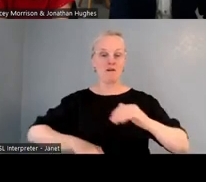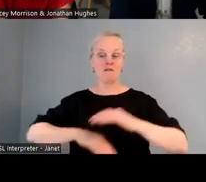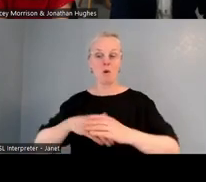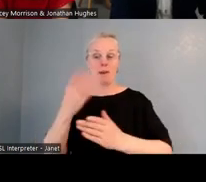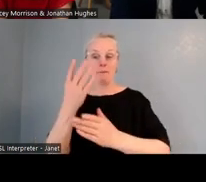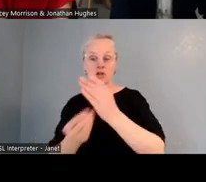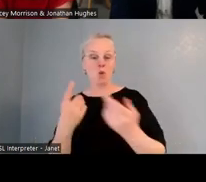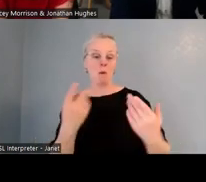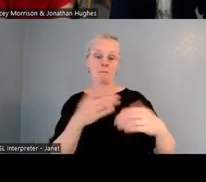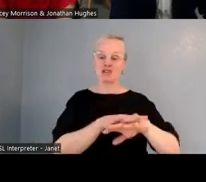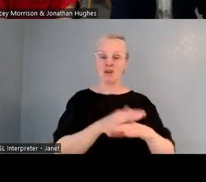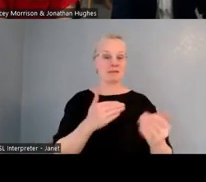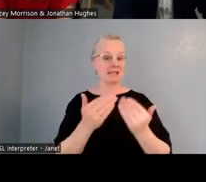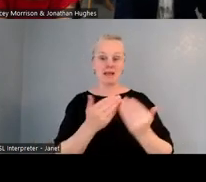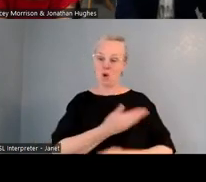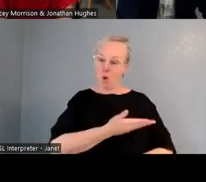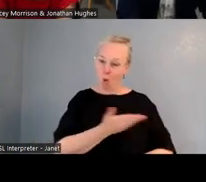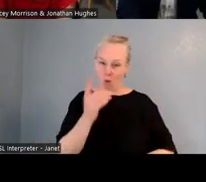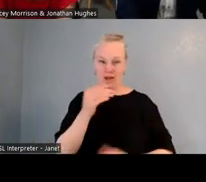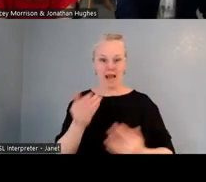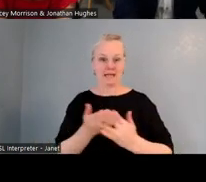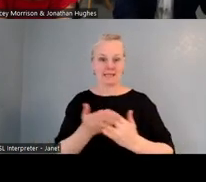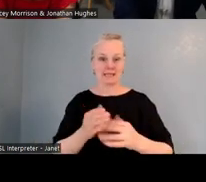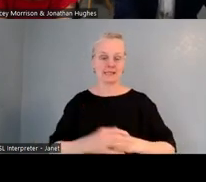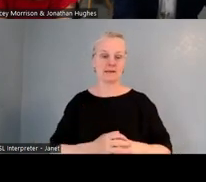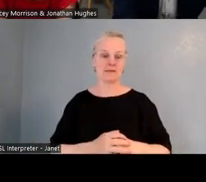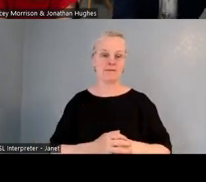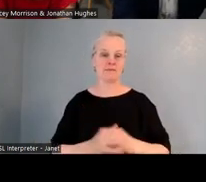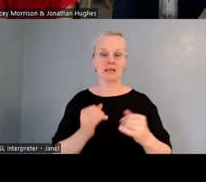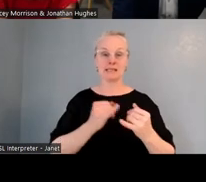Because that can sometimes be a challenge at high school level as well,